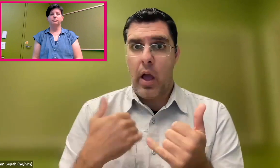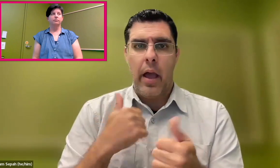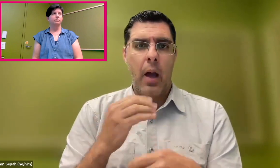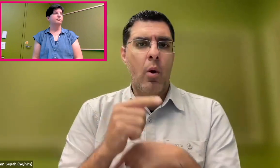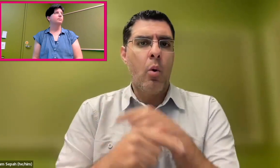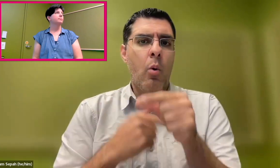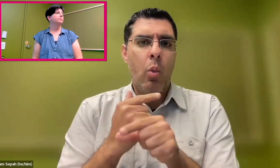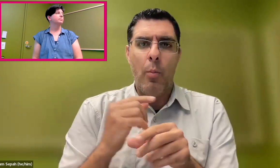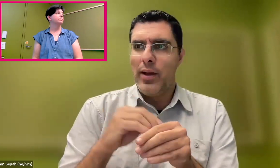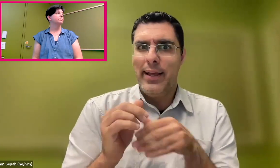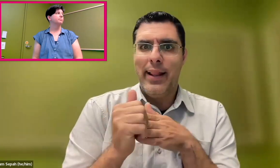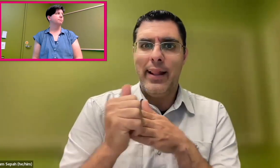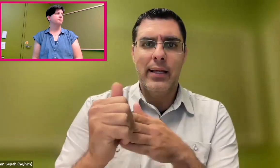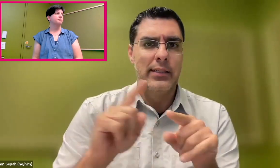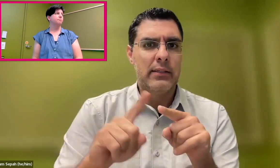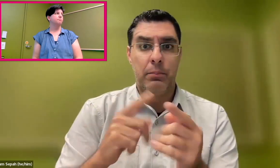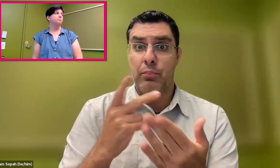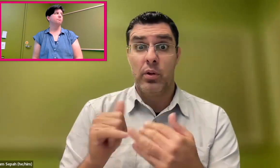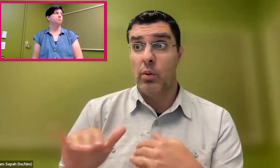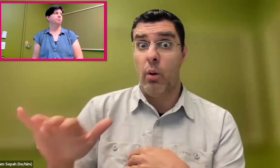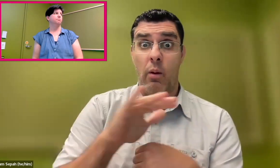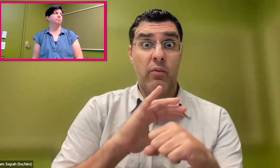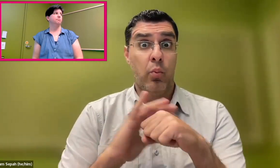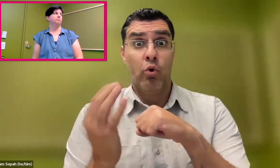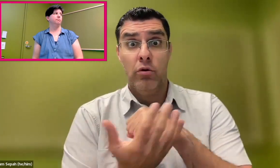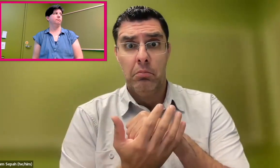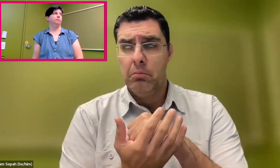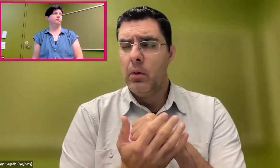it was mentorship and things like that.